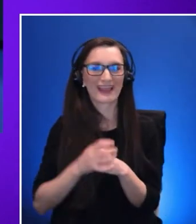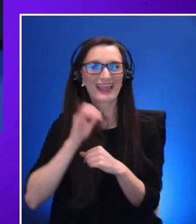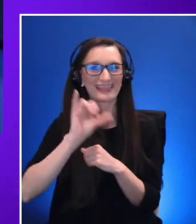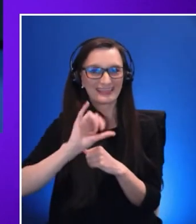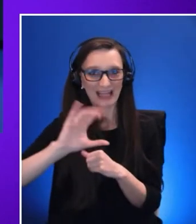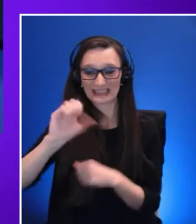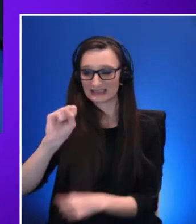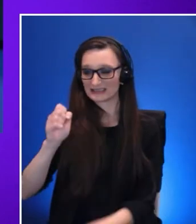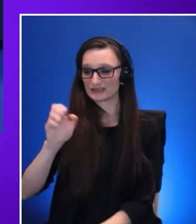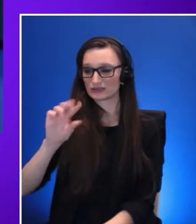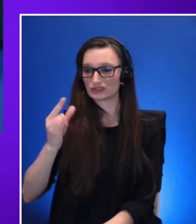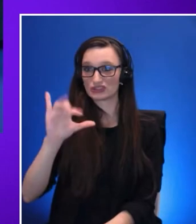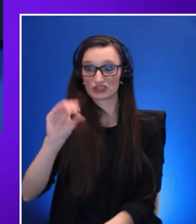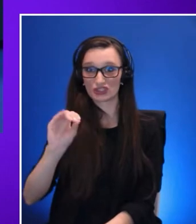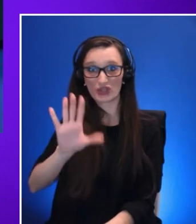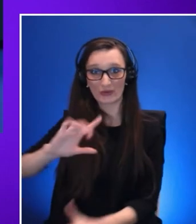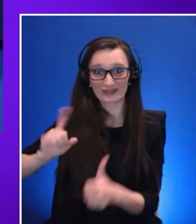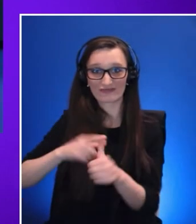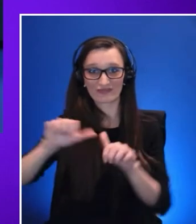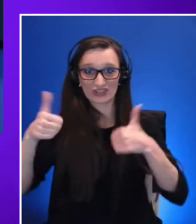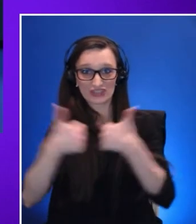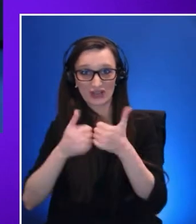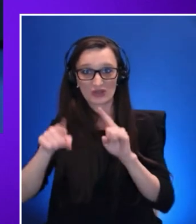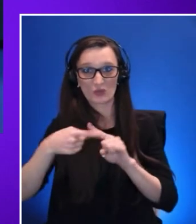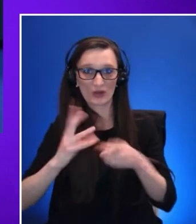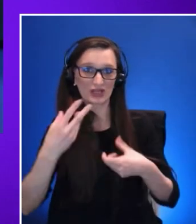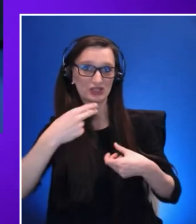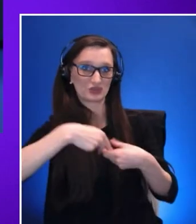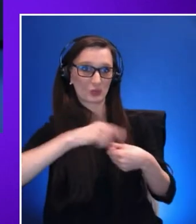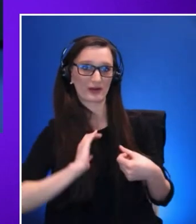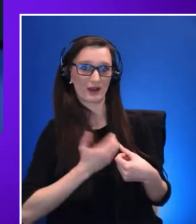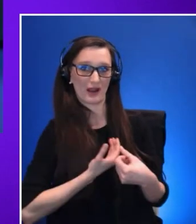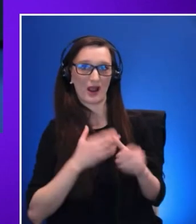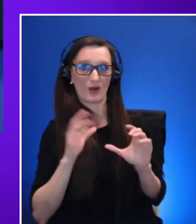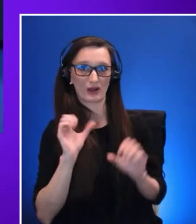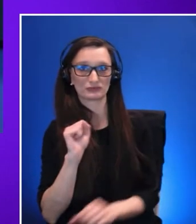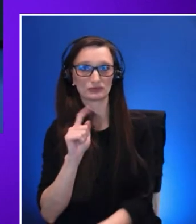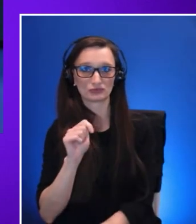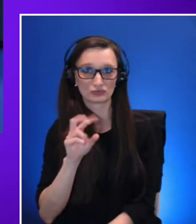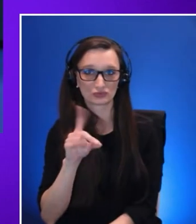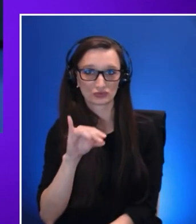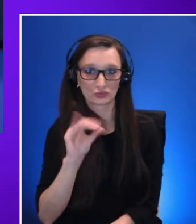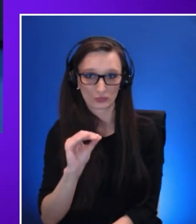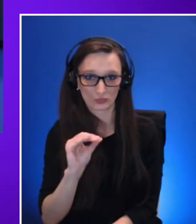the Accenture's liquid studio. He shared his perspective of what augmented reality is